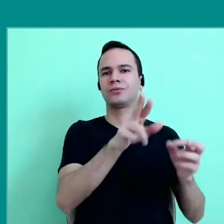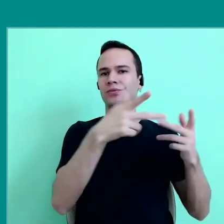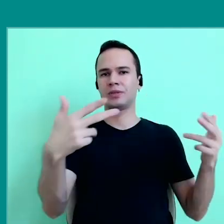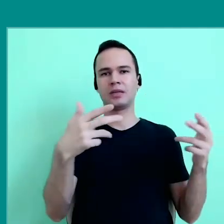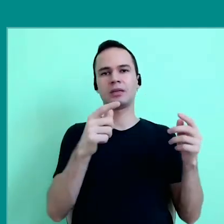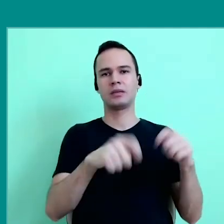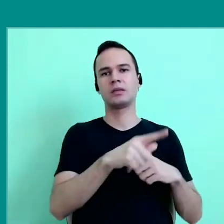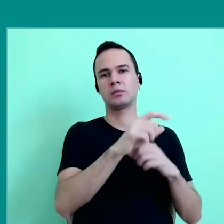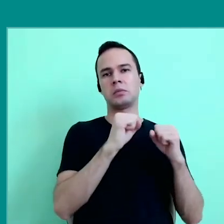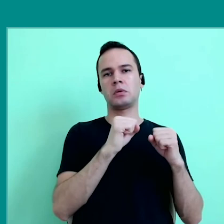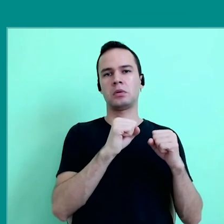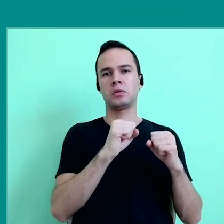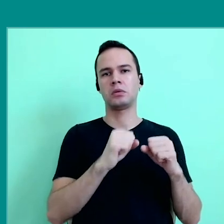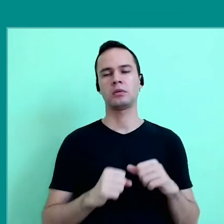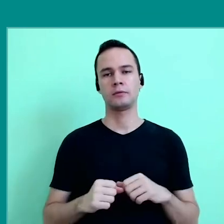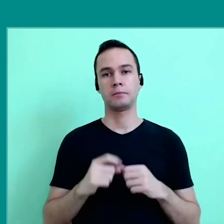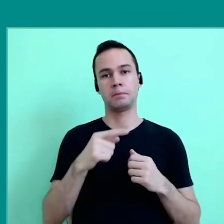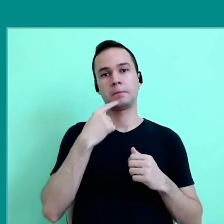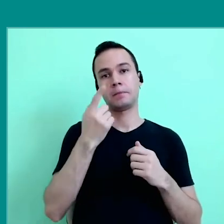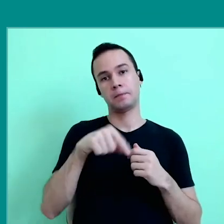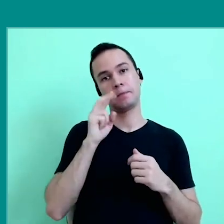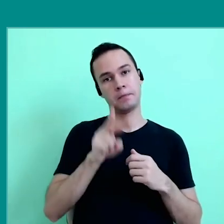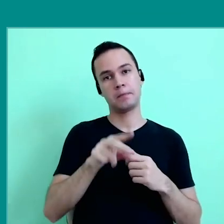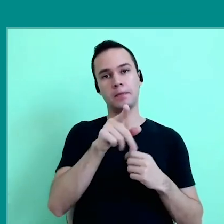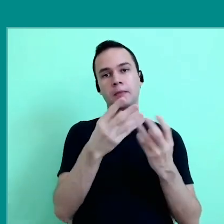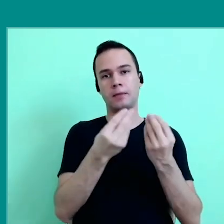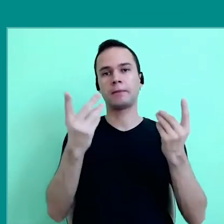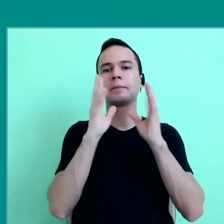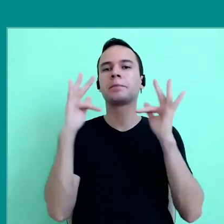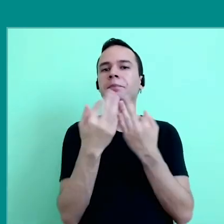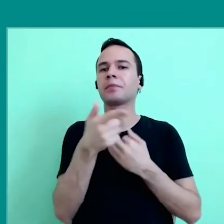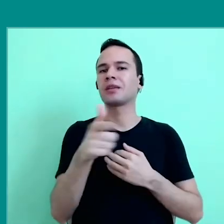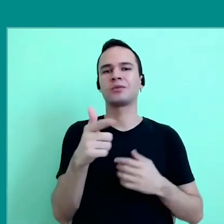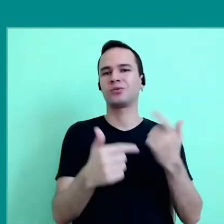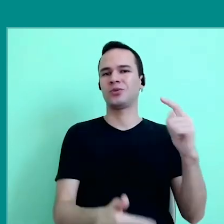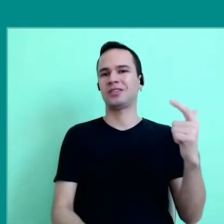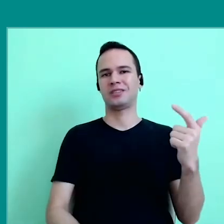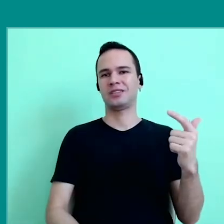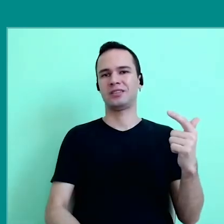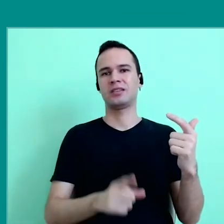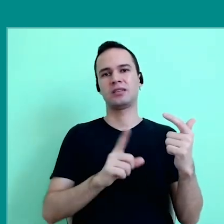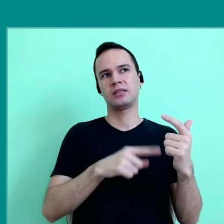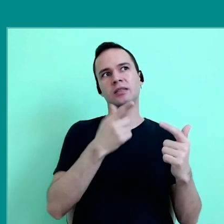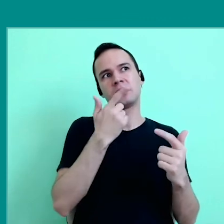that there may be, what we are seeing, there are many families today that don't have, and I hope you have,